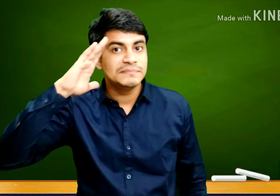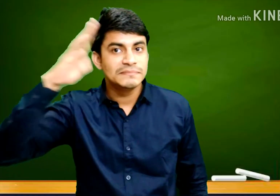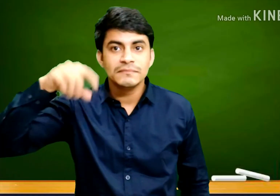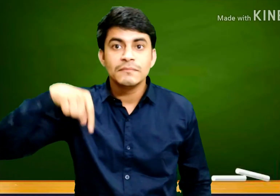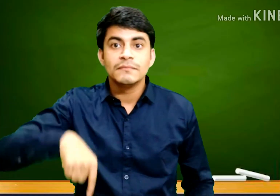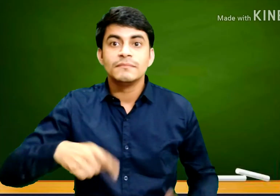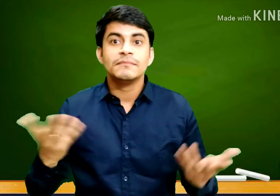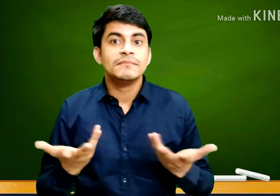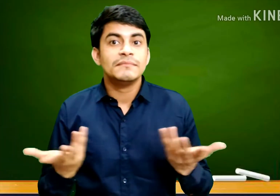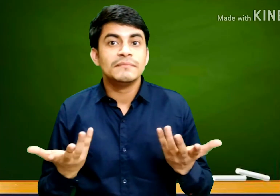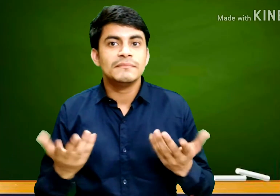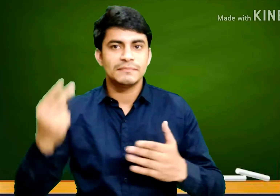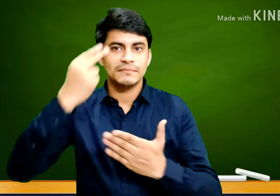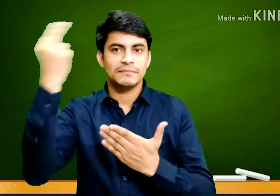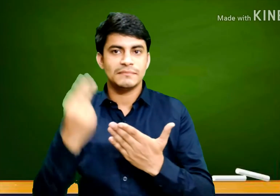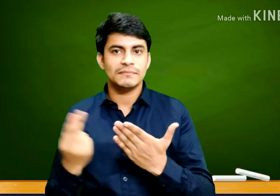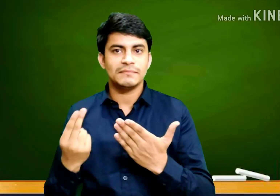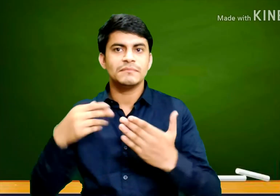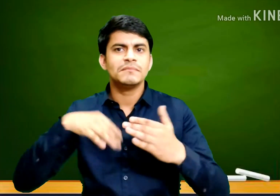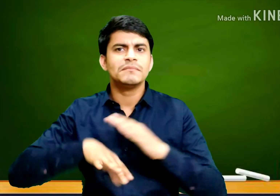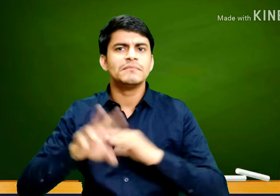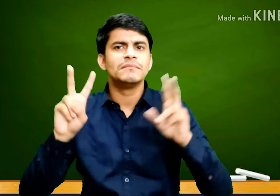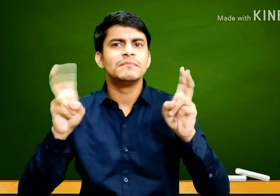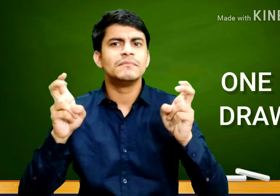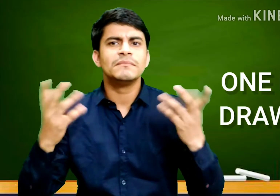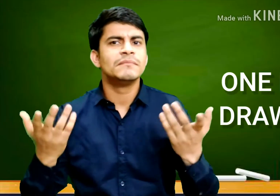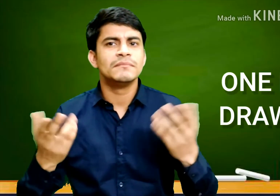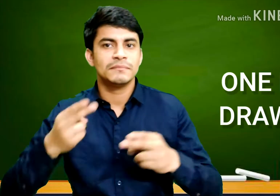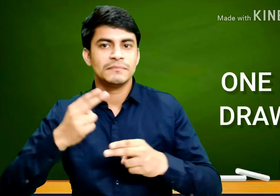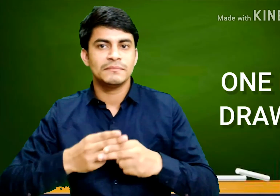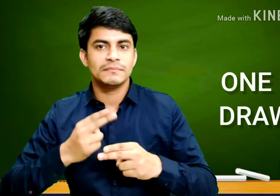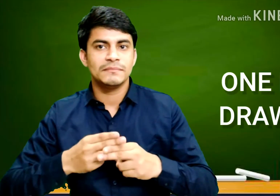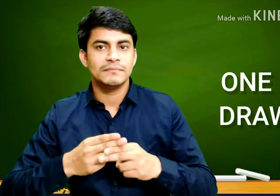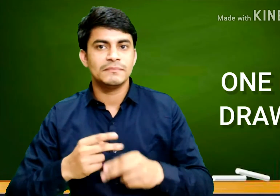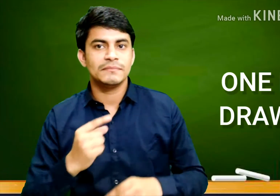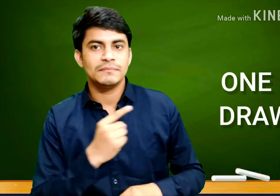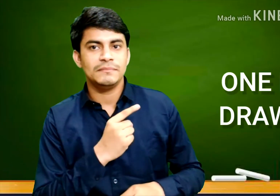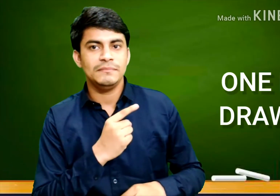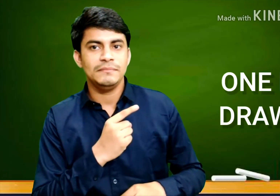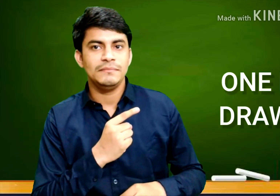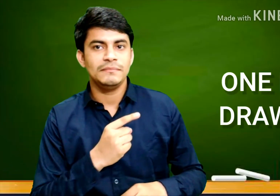Hello! Today we are going to do an art activity on one line drawing.